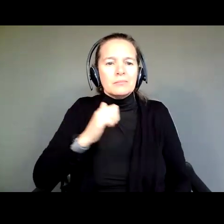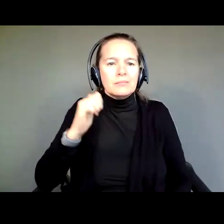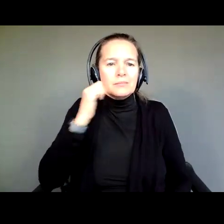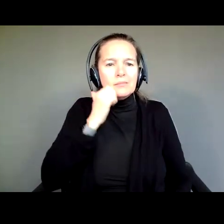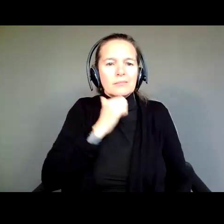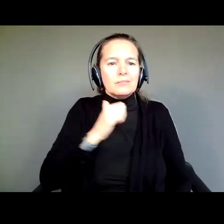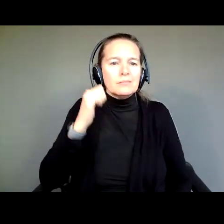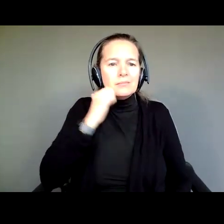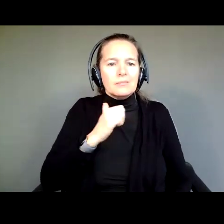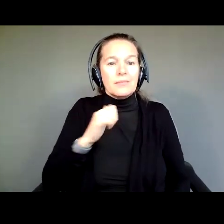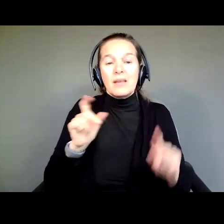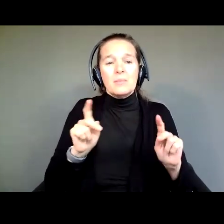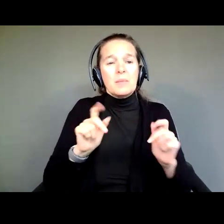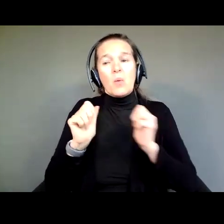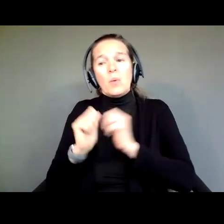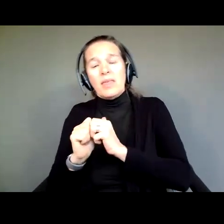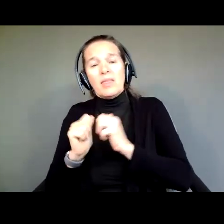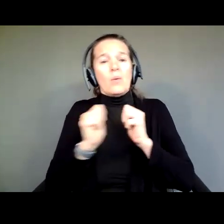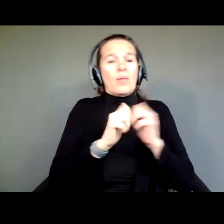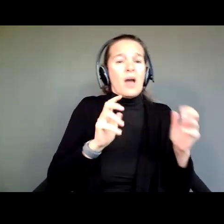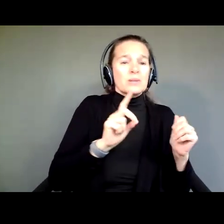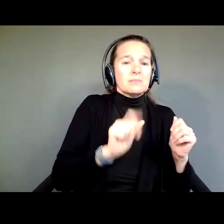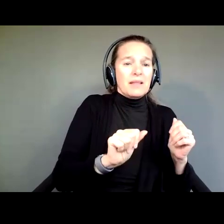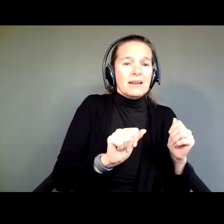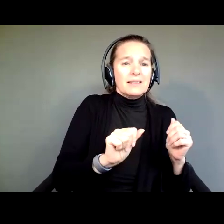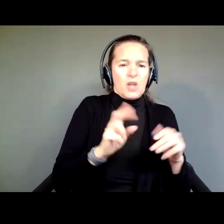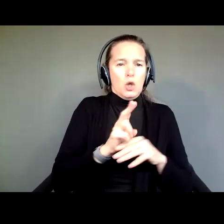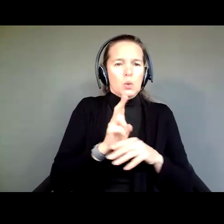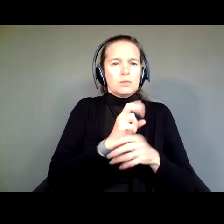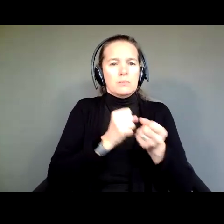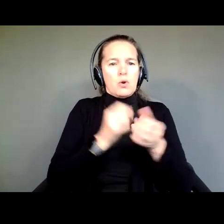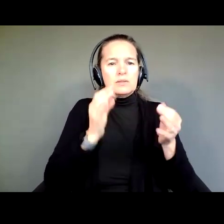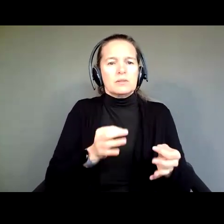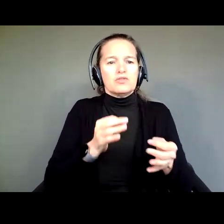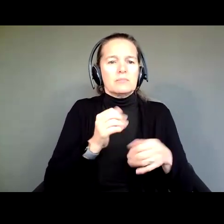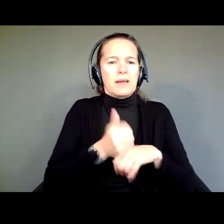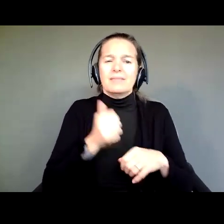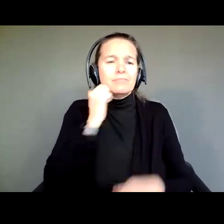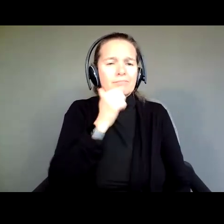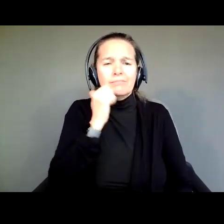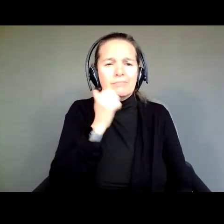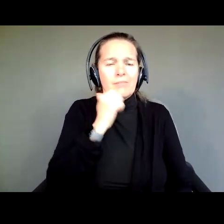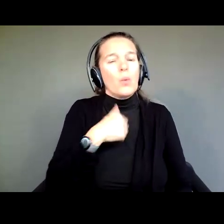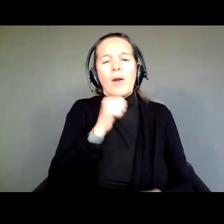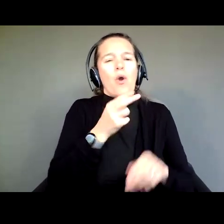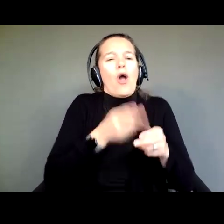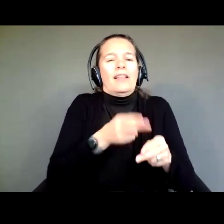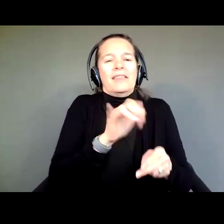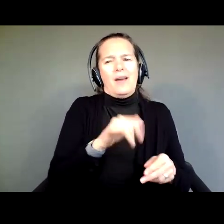People with and without disabilities use supported decision making every day. We don't call it that, because who calls it that?